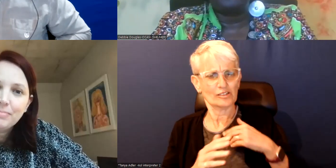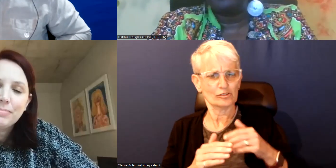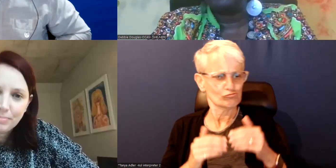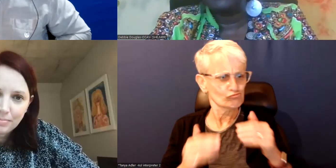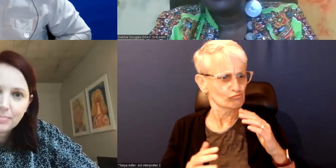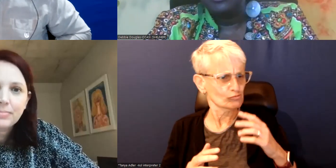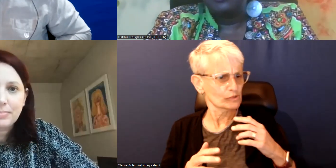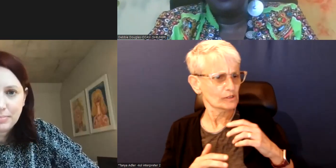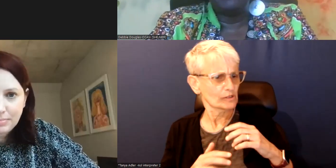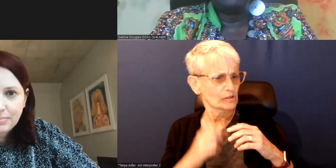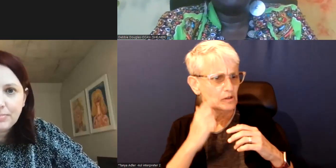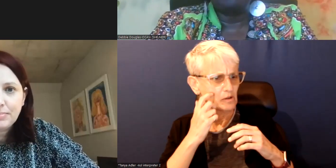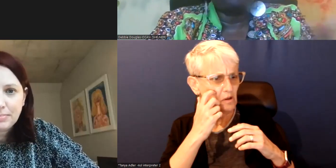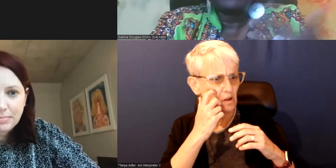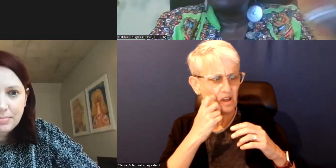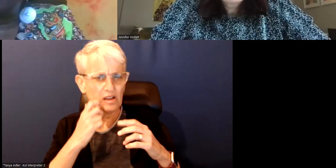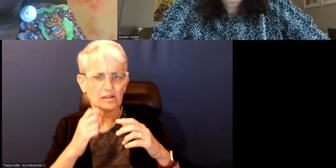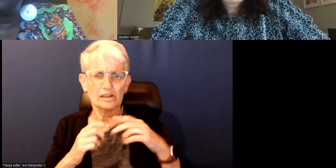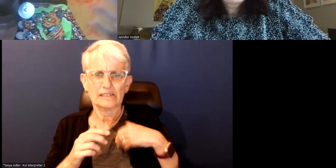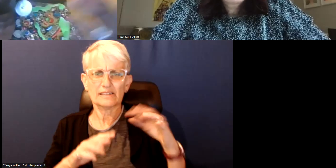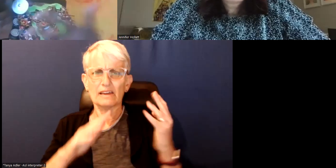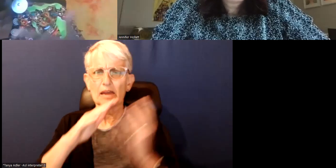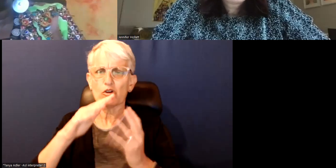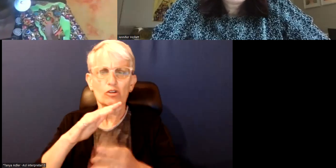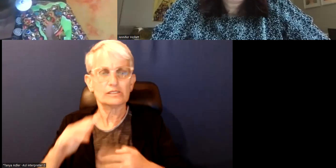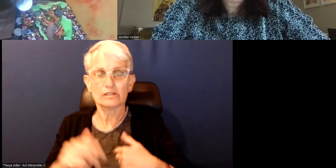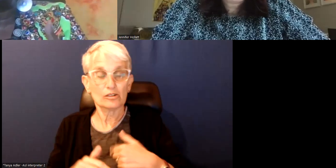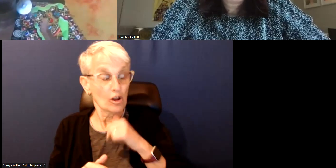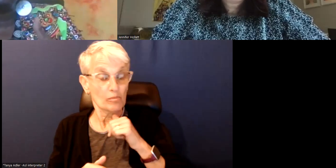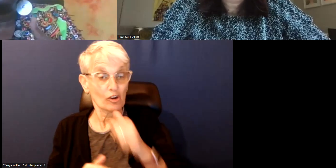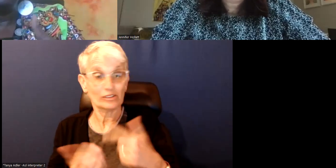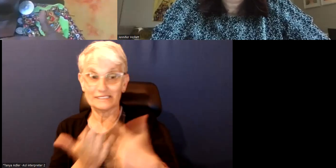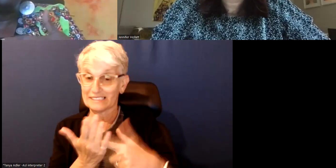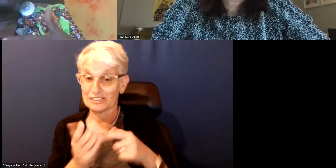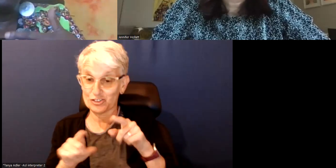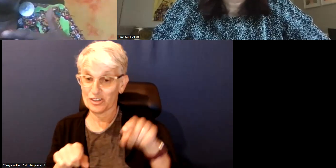Which has not come up by the way in this election which is interesting.